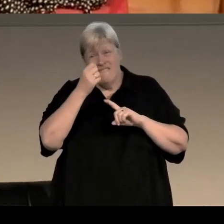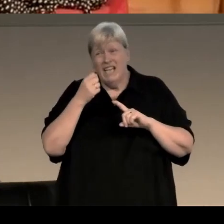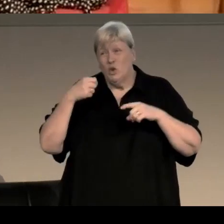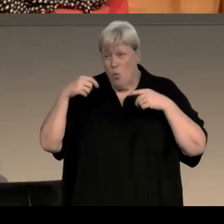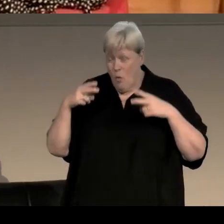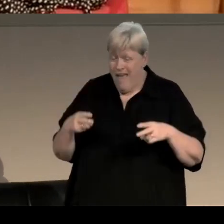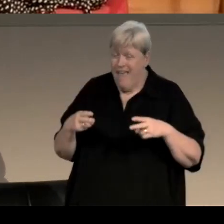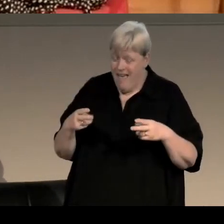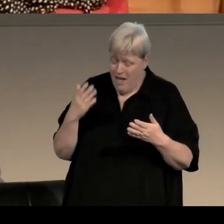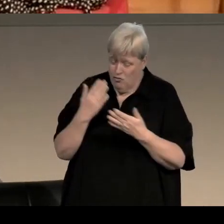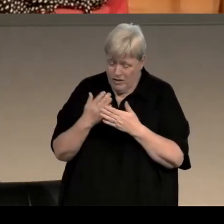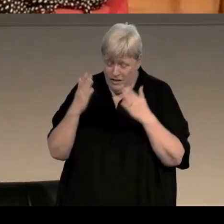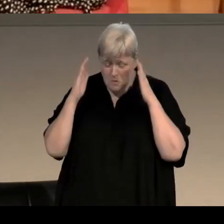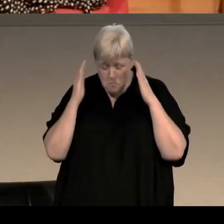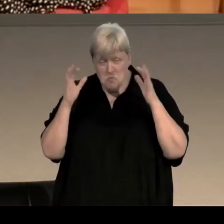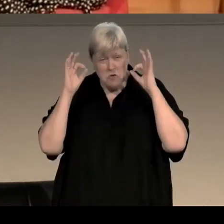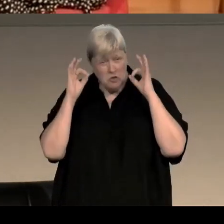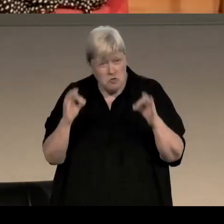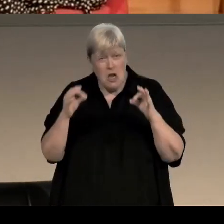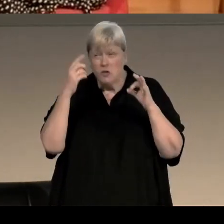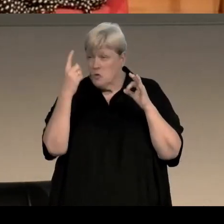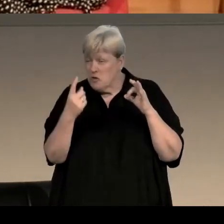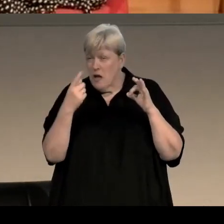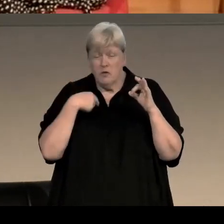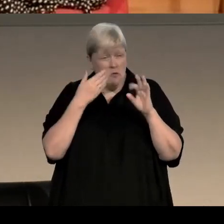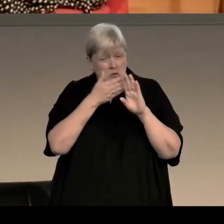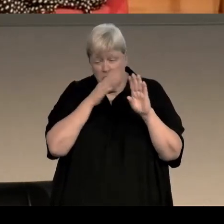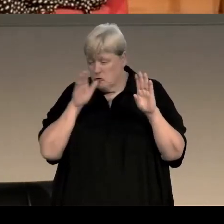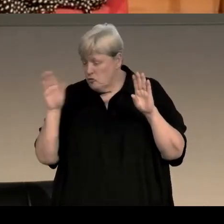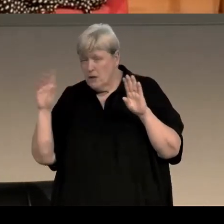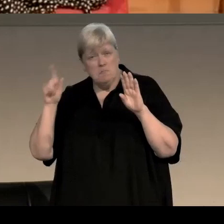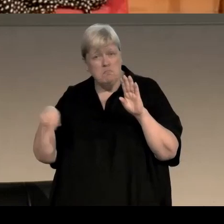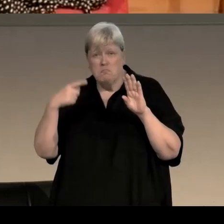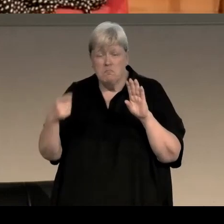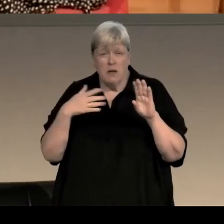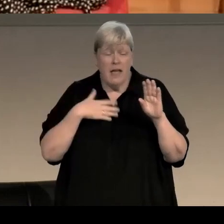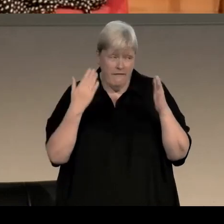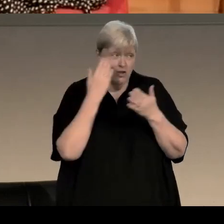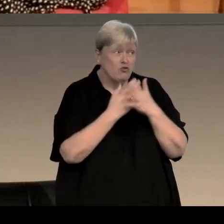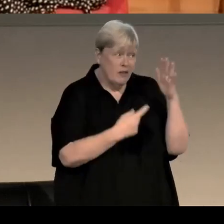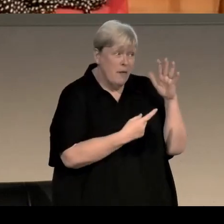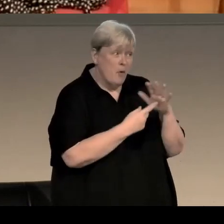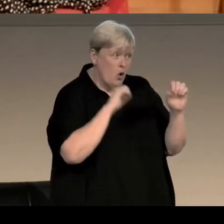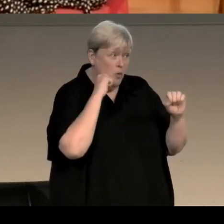but be rigid with yourself and don't let yourself be distracted away from it. If it matters enough to you, you'll do it.